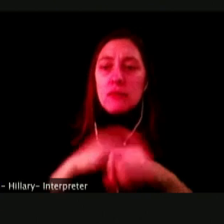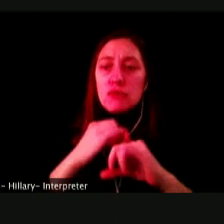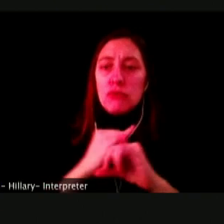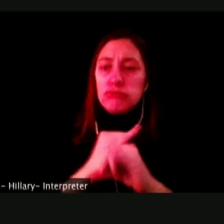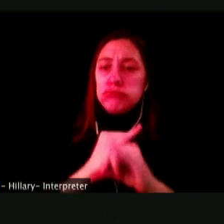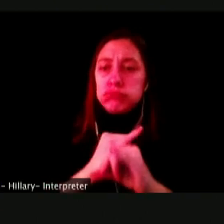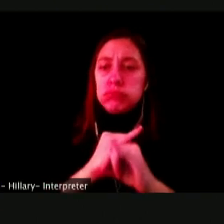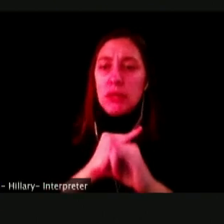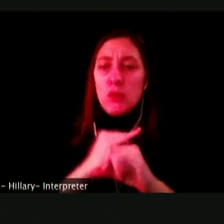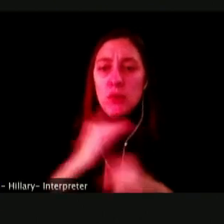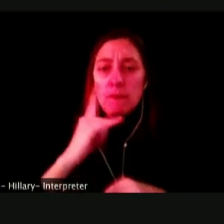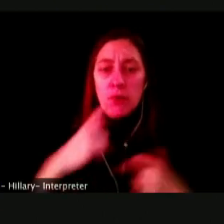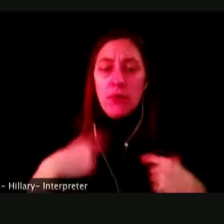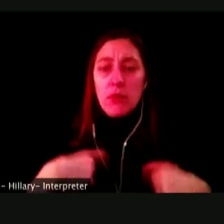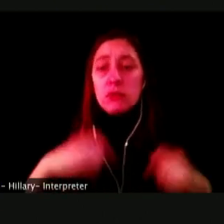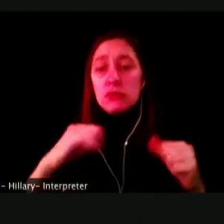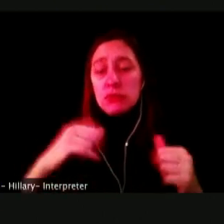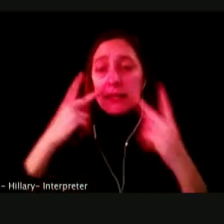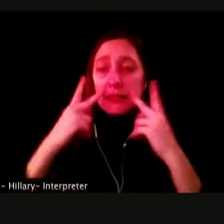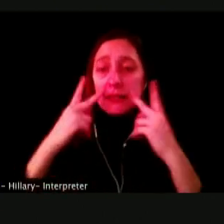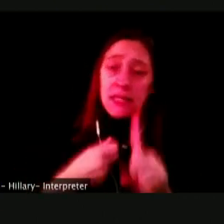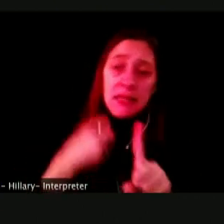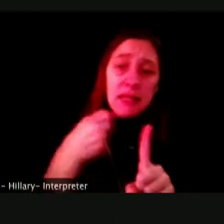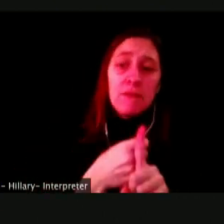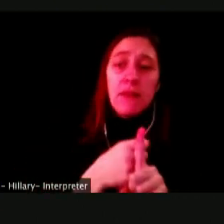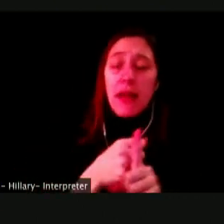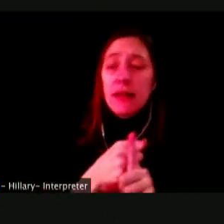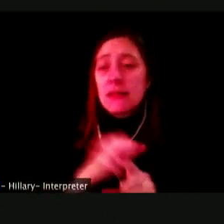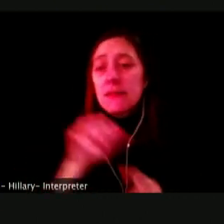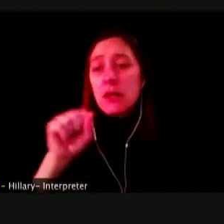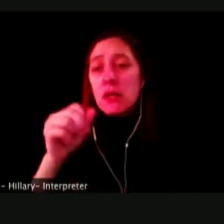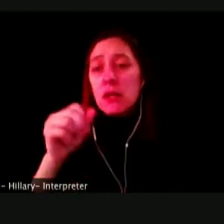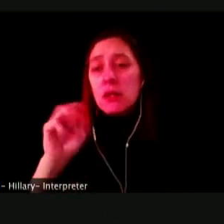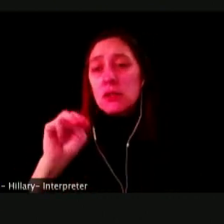YOU CAN SEE THE EFFECT OF SMOKE. YOU CAN SEE THE EFFECT OF A CIGARETTES.